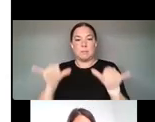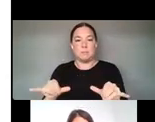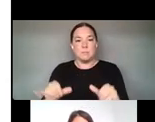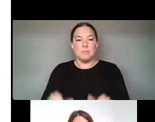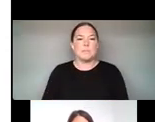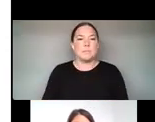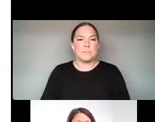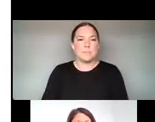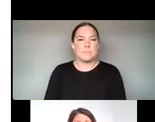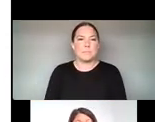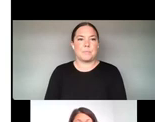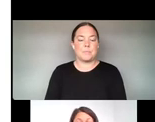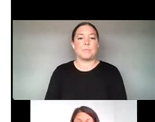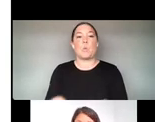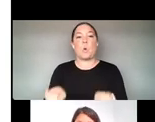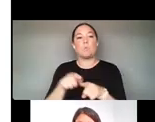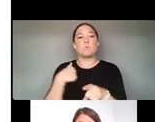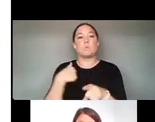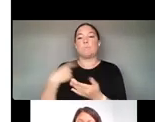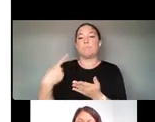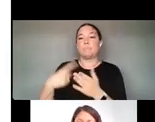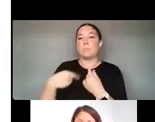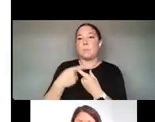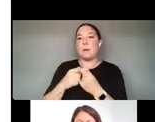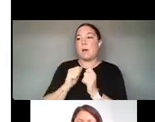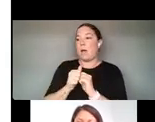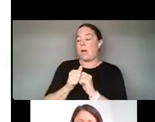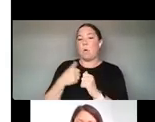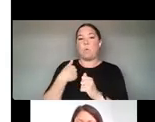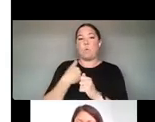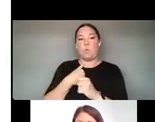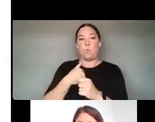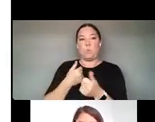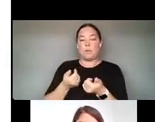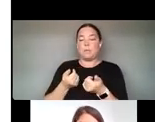ORGANIZATIONS SERVE AS ENTRY POINTS FOR UNDERREPRESENTED VOICES AND TECHNOLOGY.